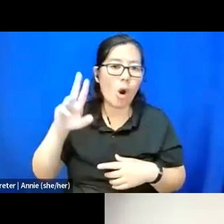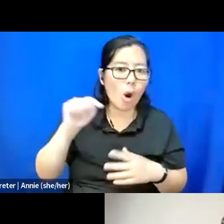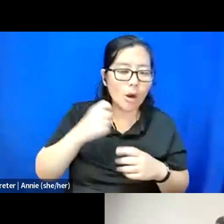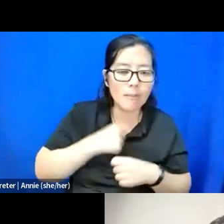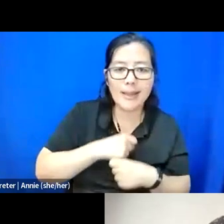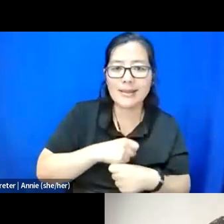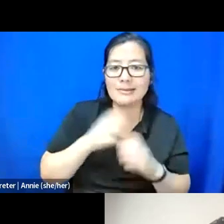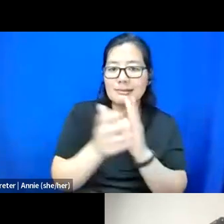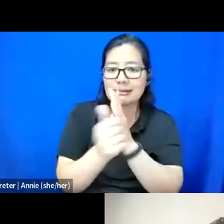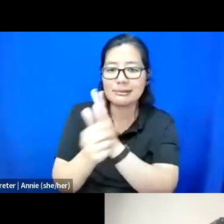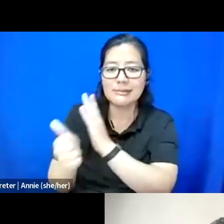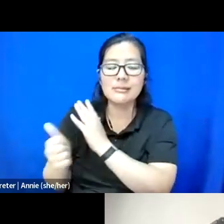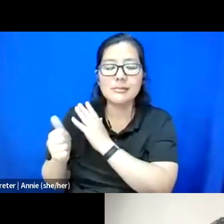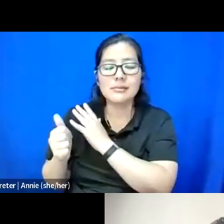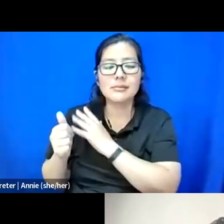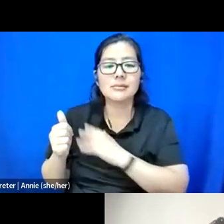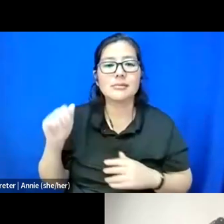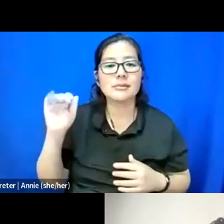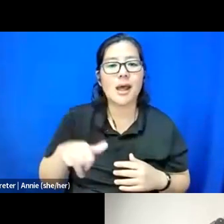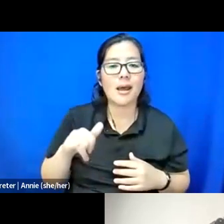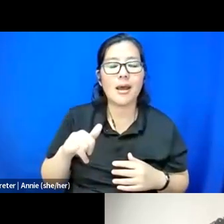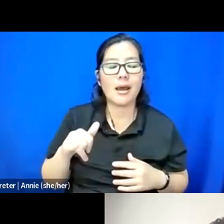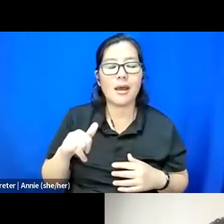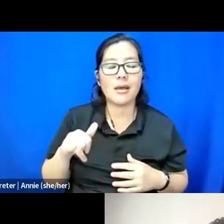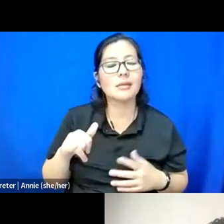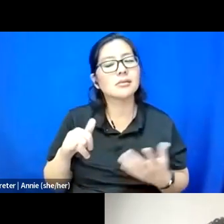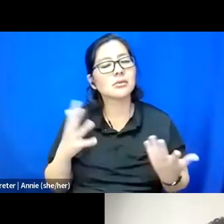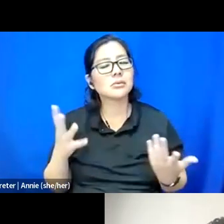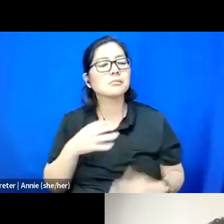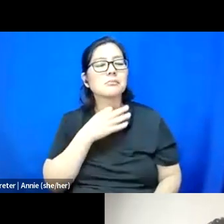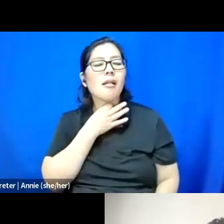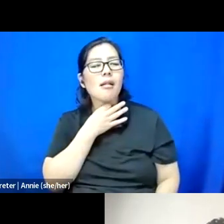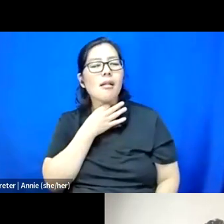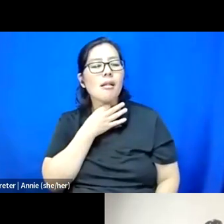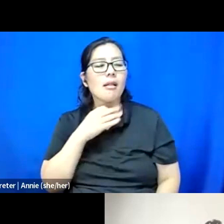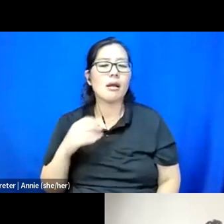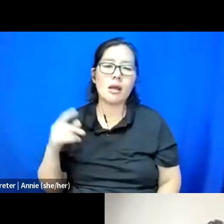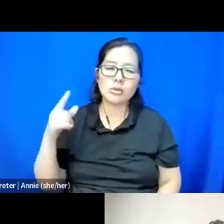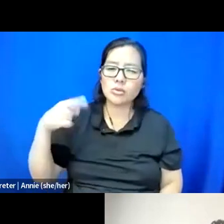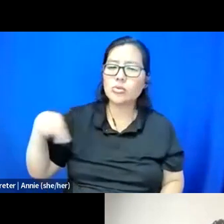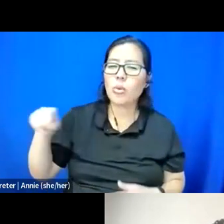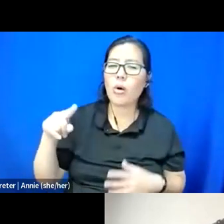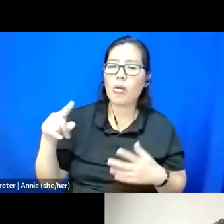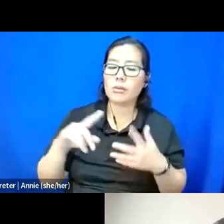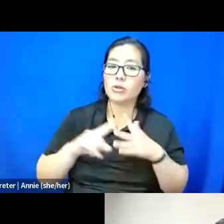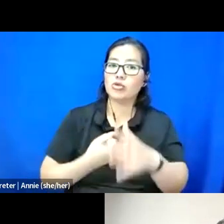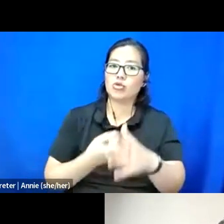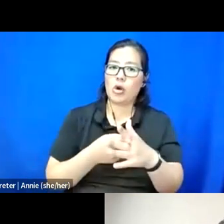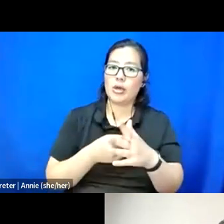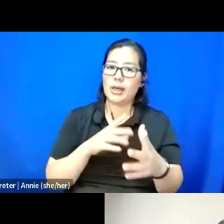Yeah, I'm just curious, as you all have kind of been embarking in this fellowship together